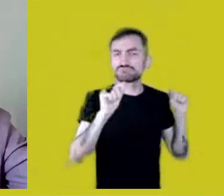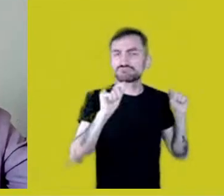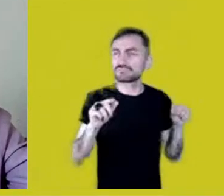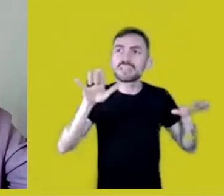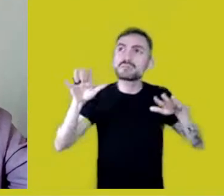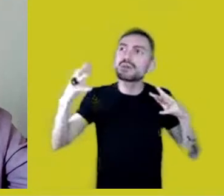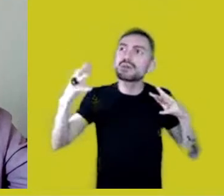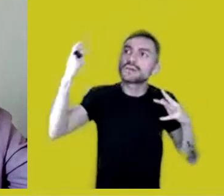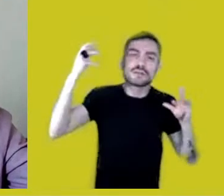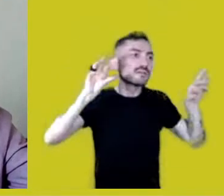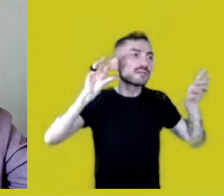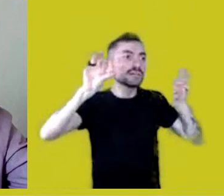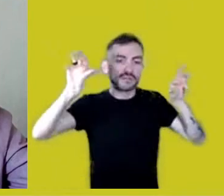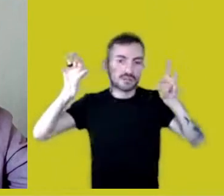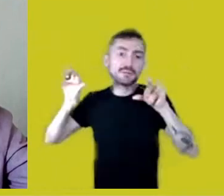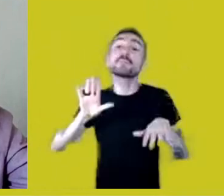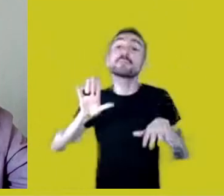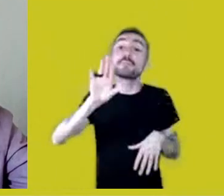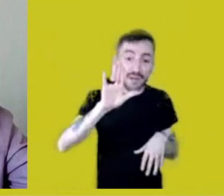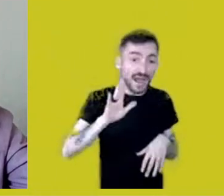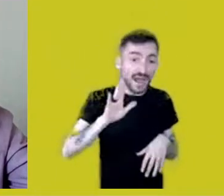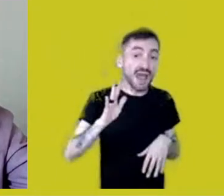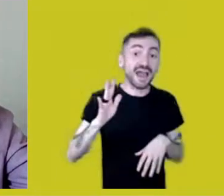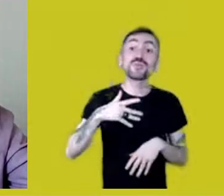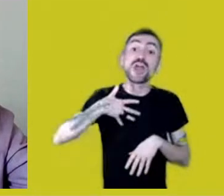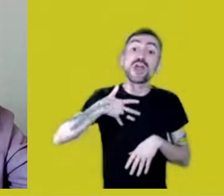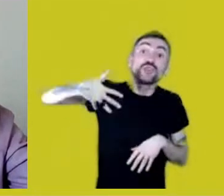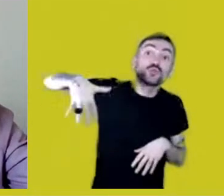Just so you don’t think that all the oxen are Mura.